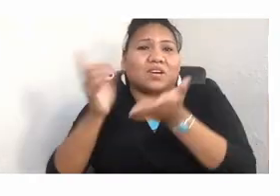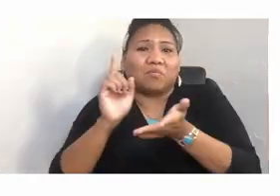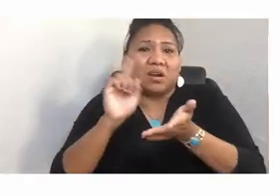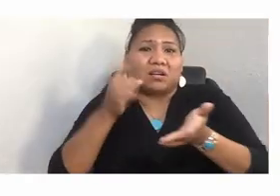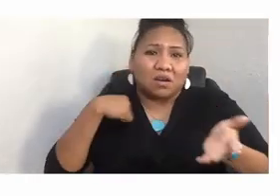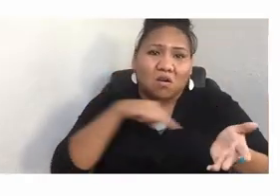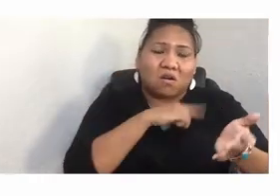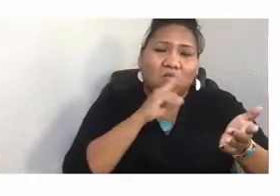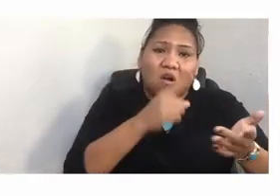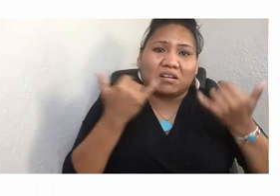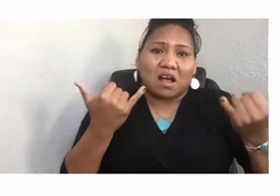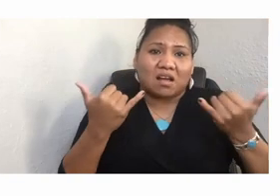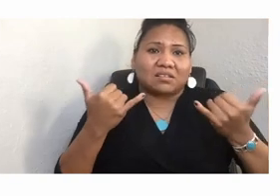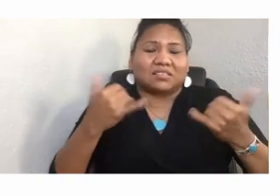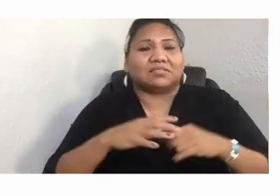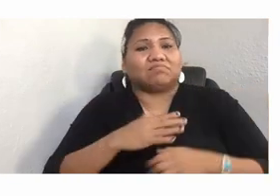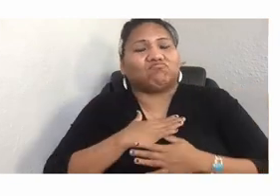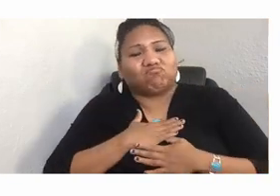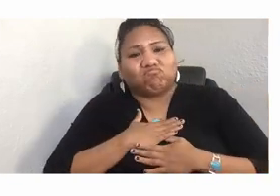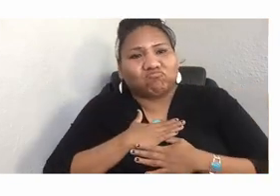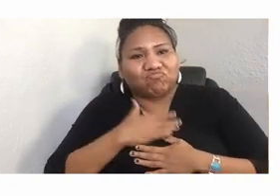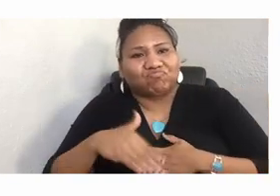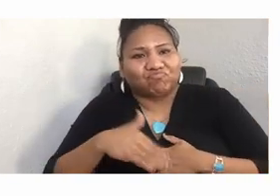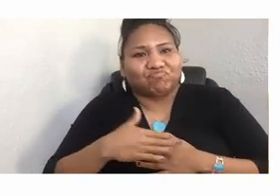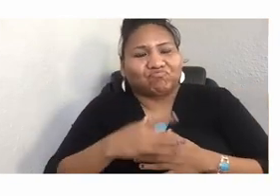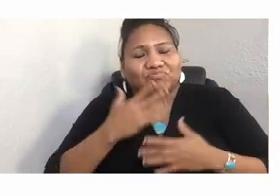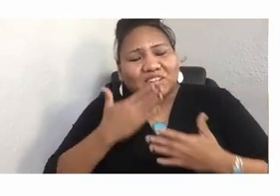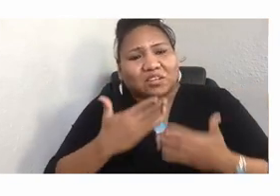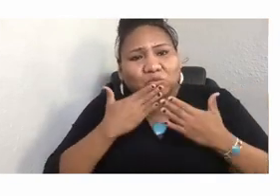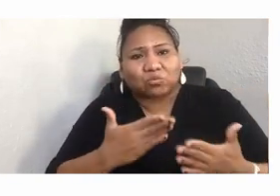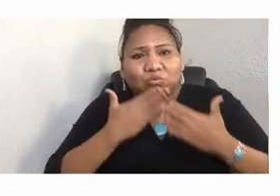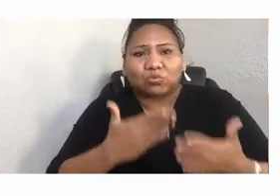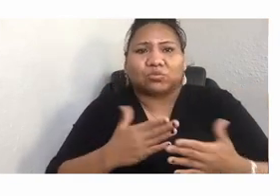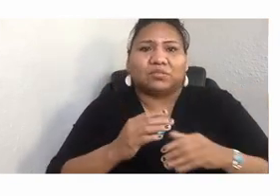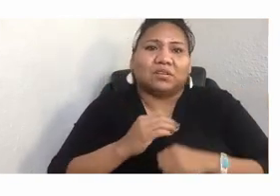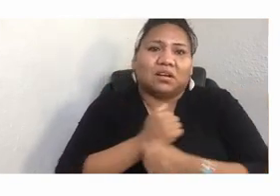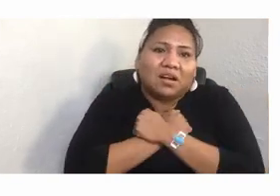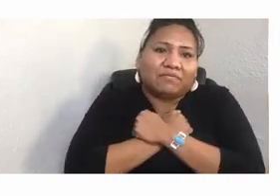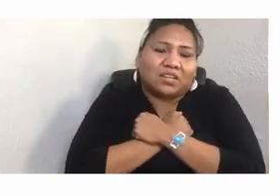so many thank you's and love coming to you over the chat.